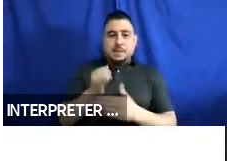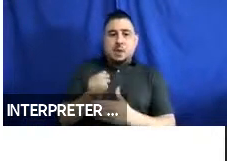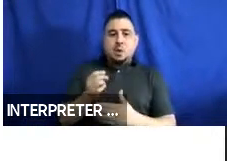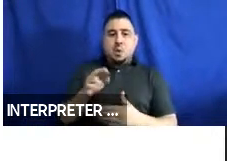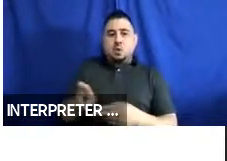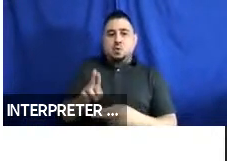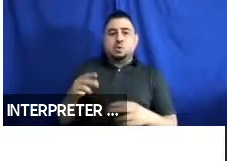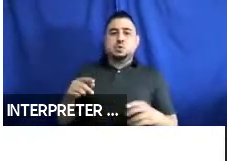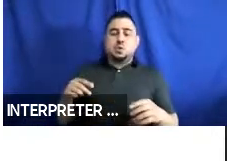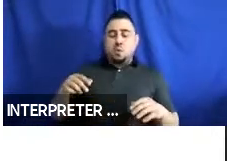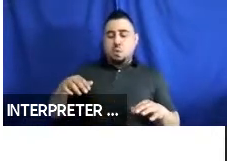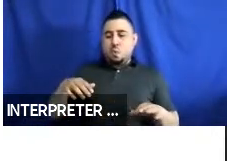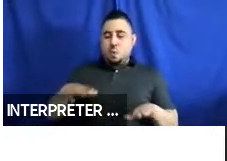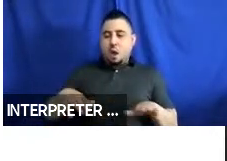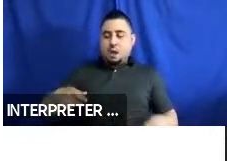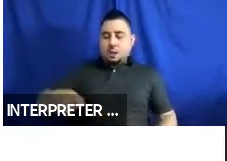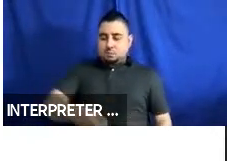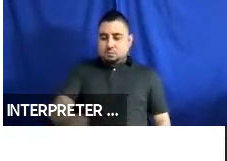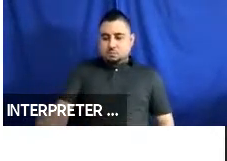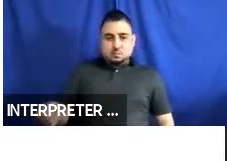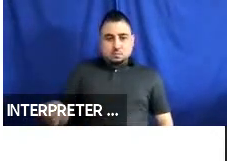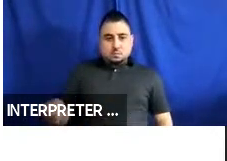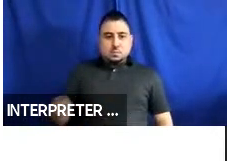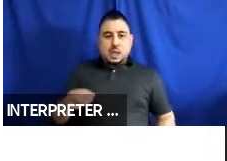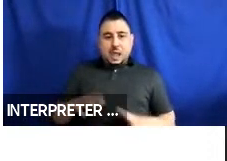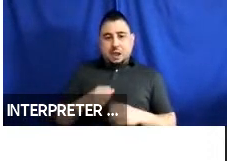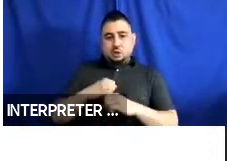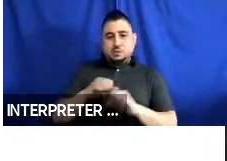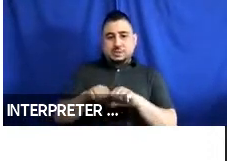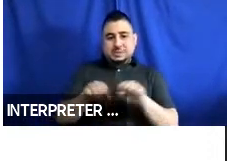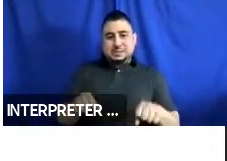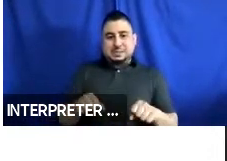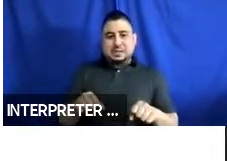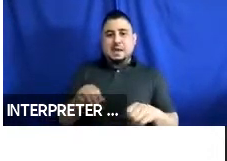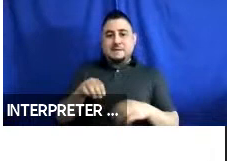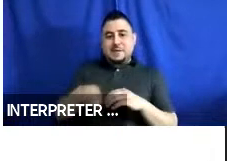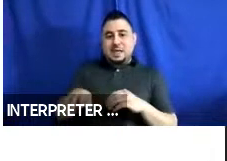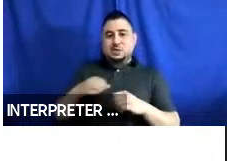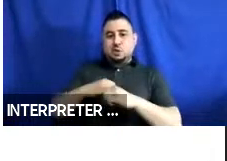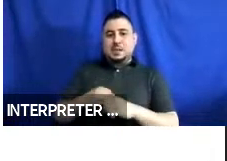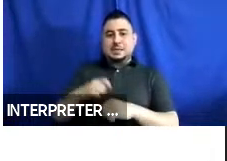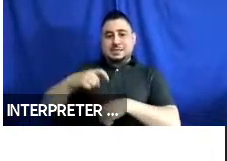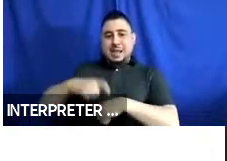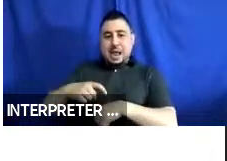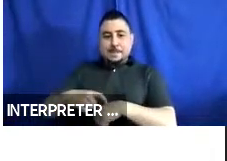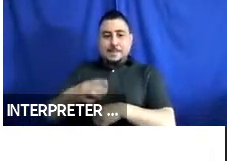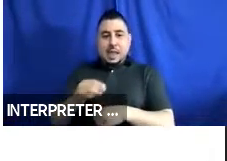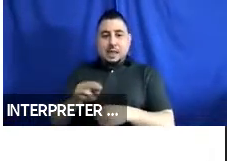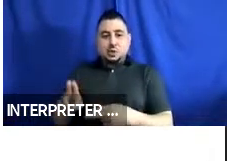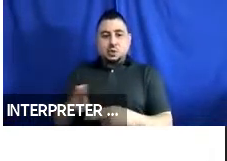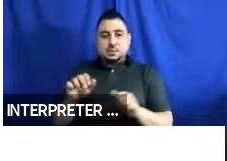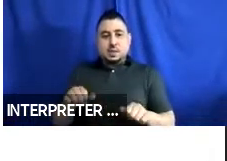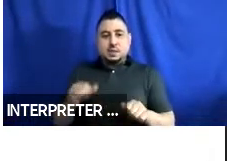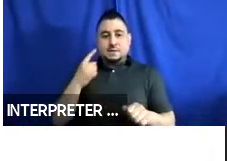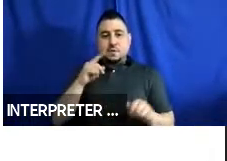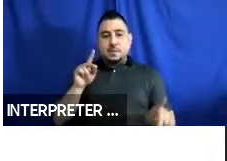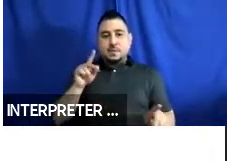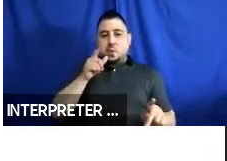aids. Second, how do securement systems affect securement time and usability for people who